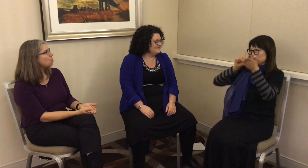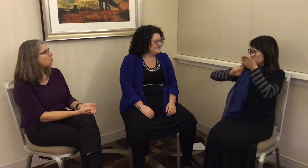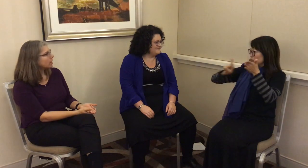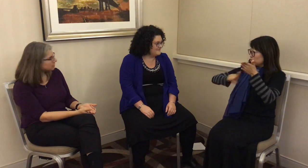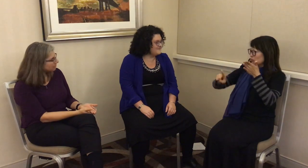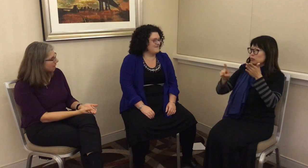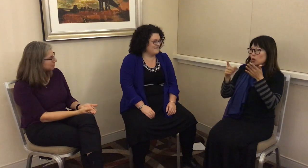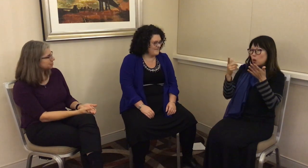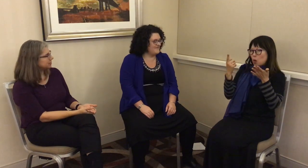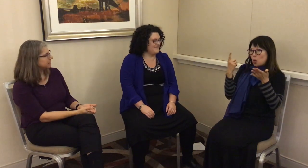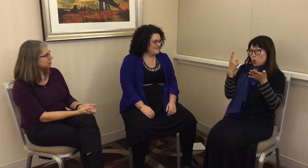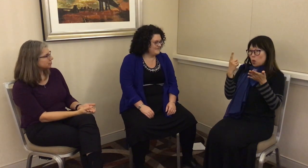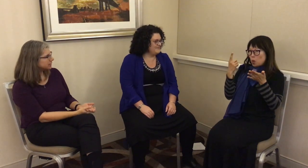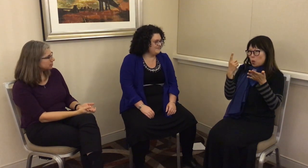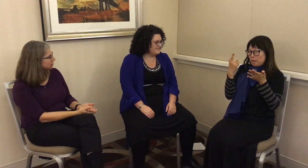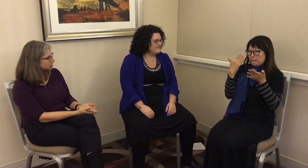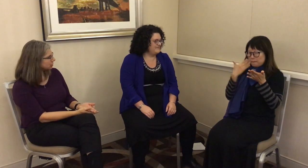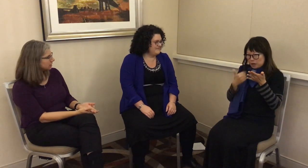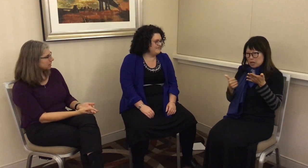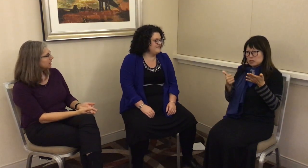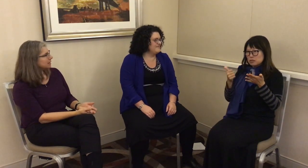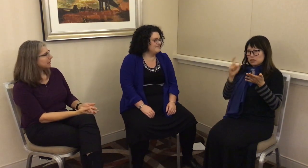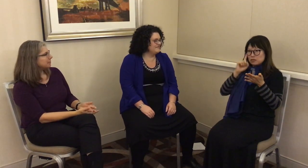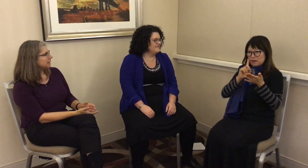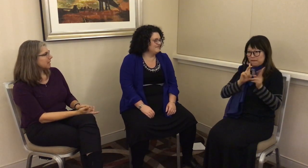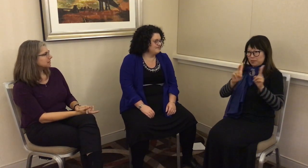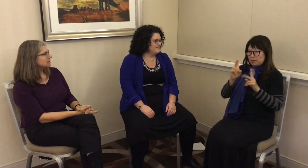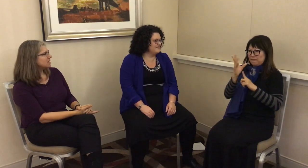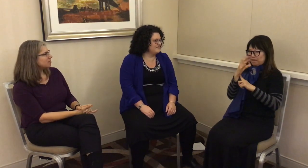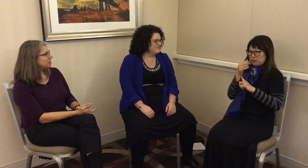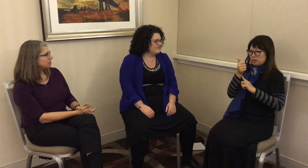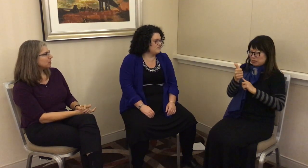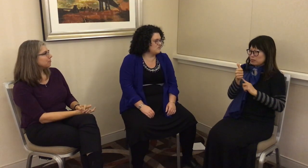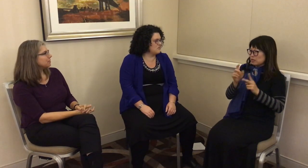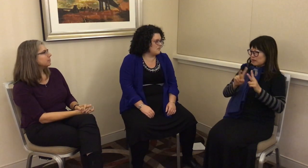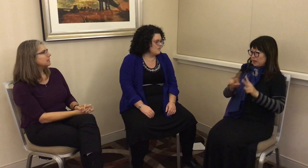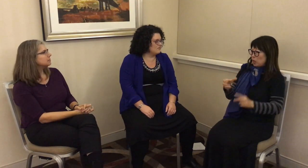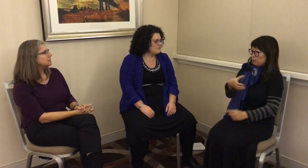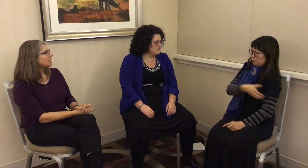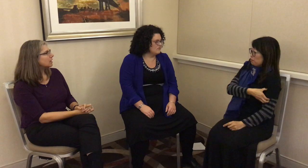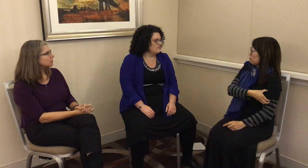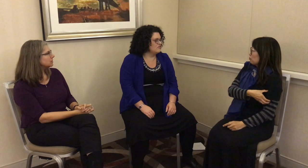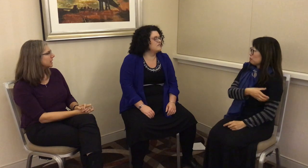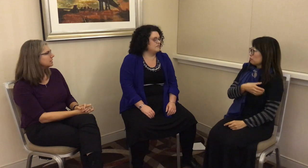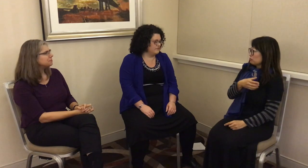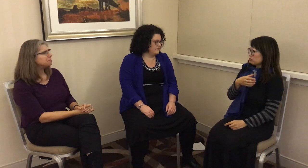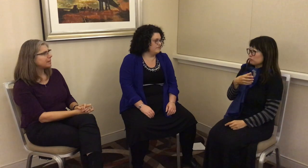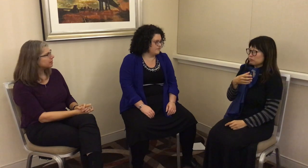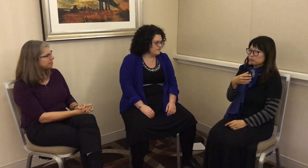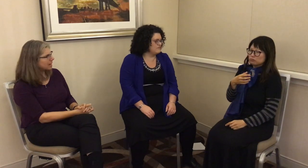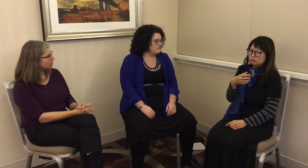is a wonderful opportunity to research because deaf people are filming themselves.” It’s